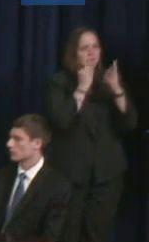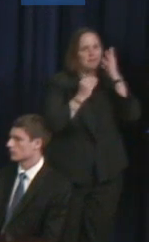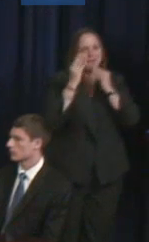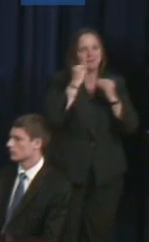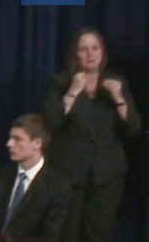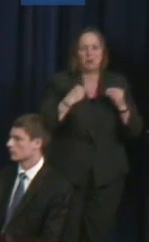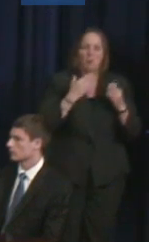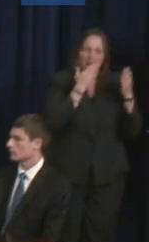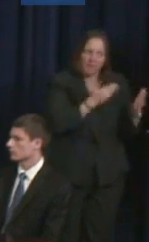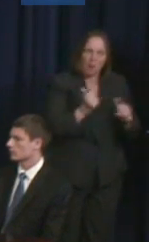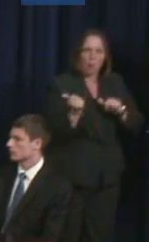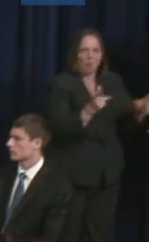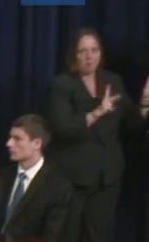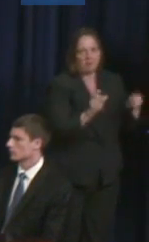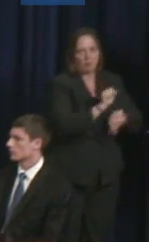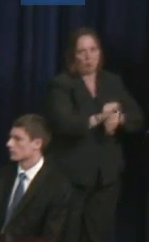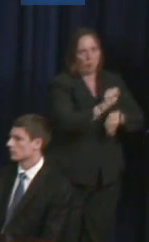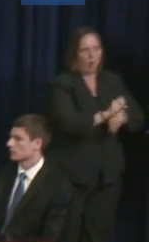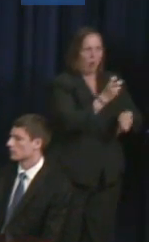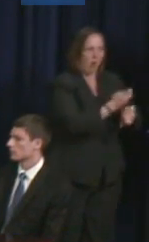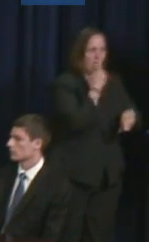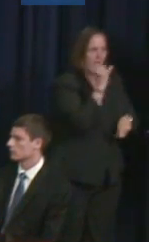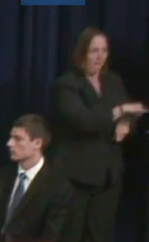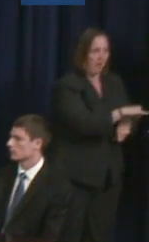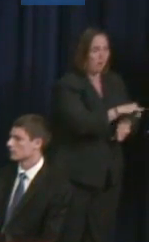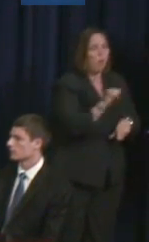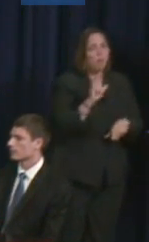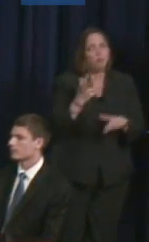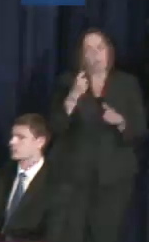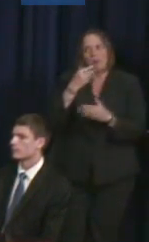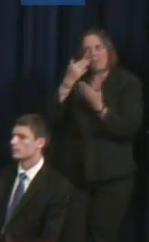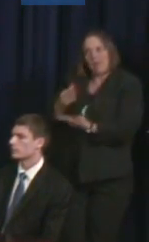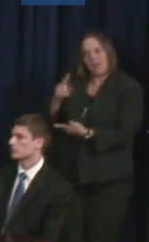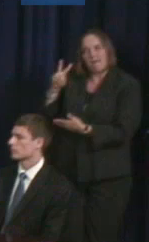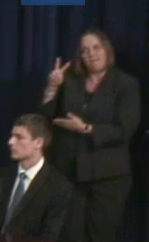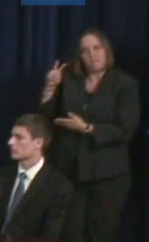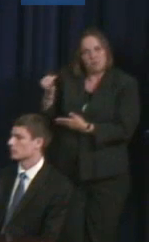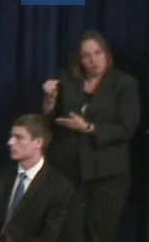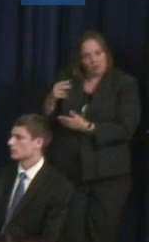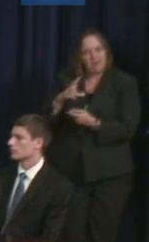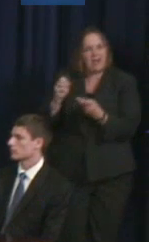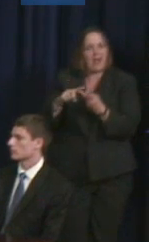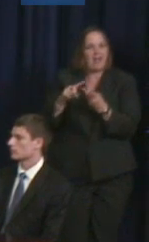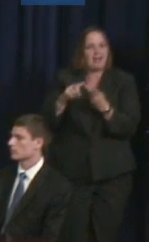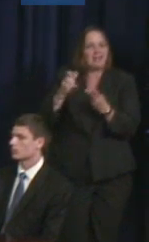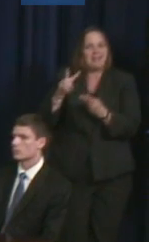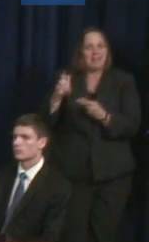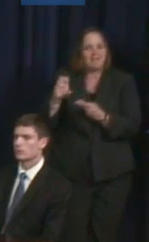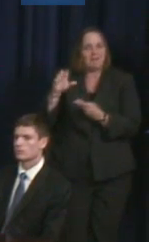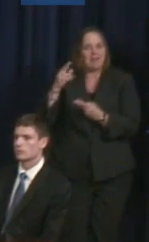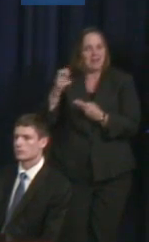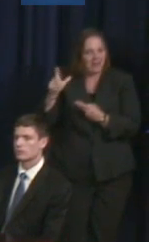I also want to thank Valerie Jarrett and Cecilia, Eve Hill, who was here, Rebecca Cokely, who did an amazing